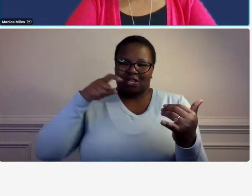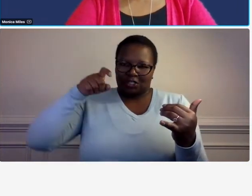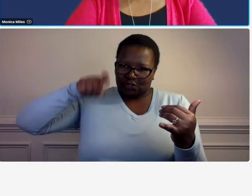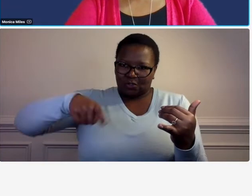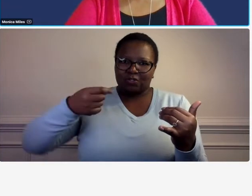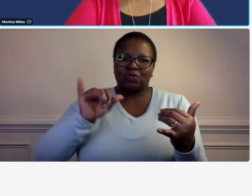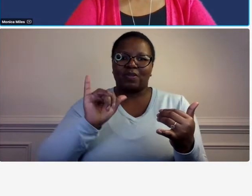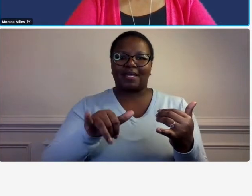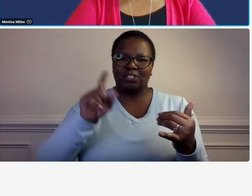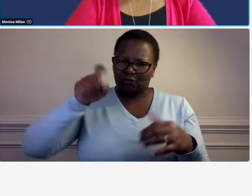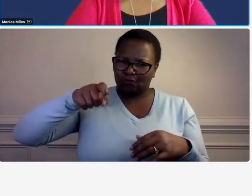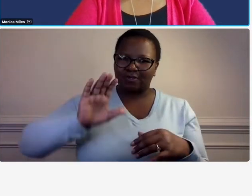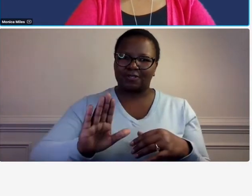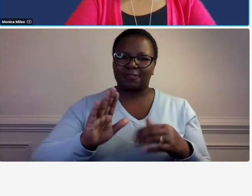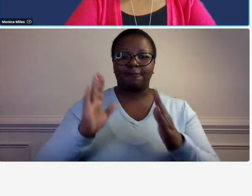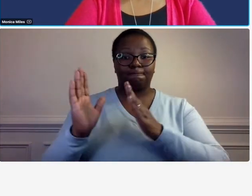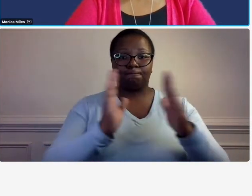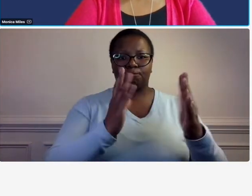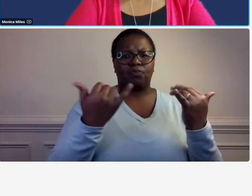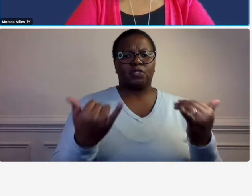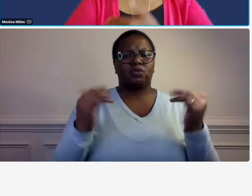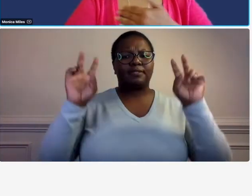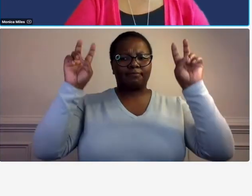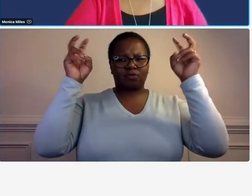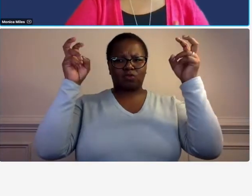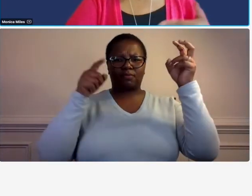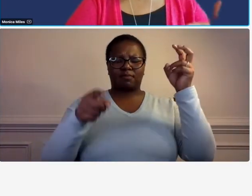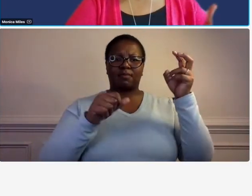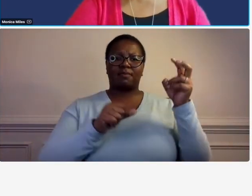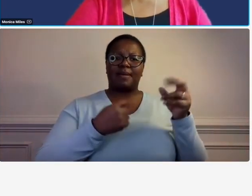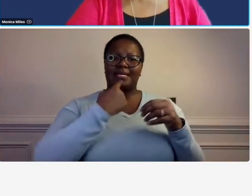today's topic on the adequacy of accounting system comes directly from this regulation